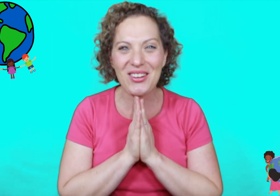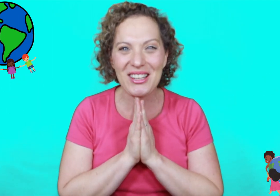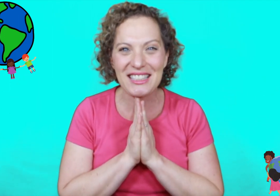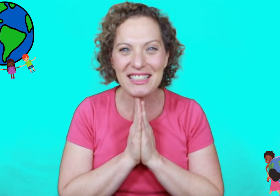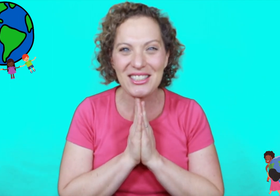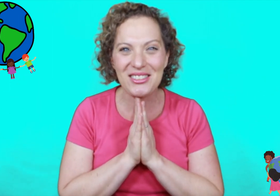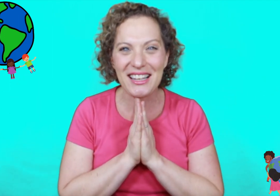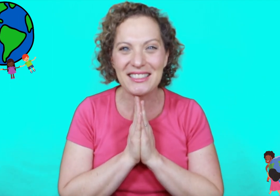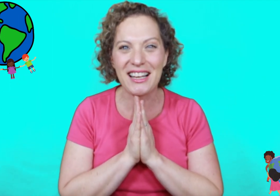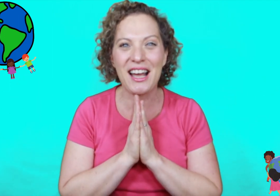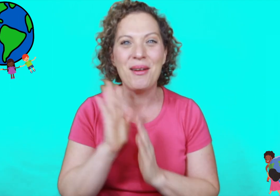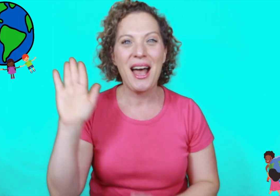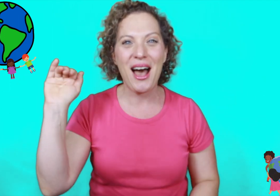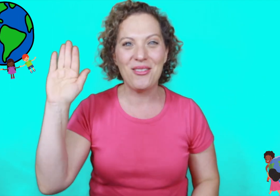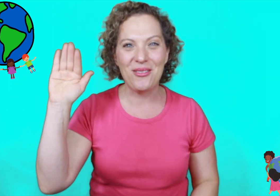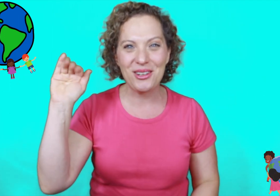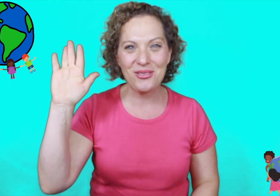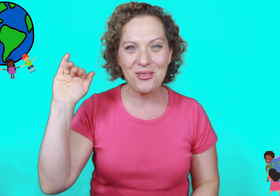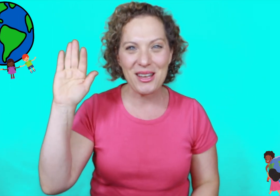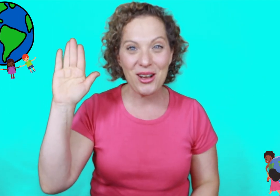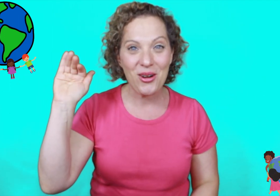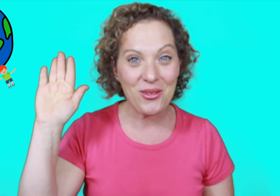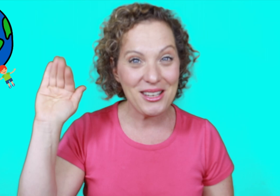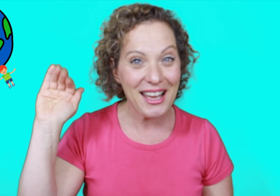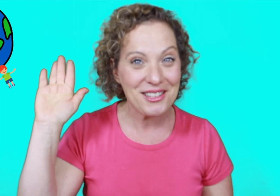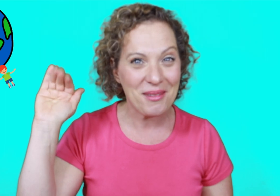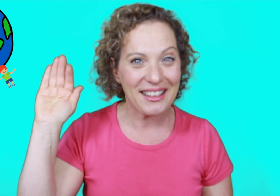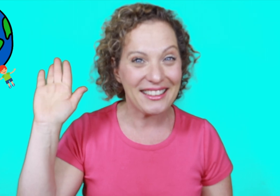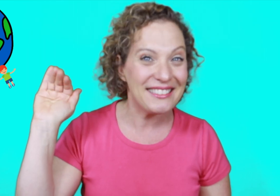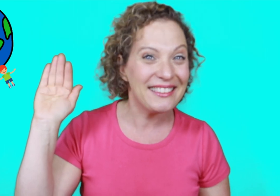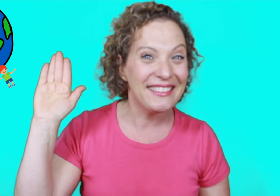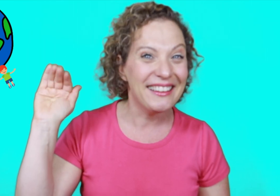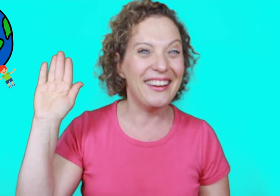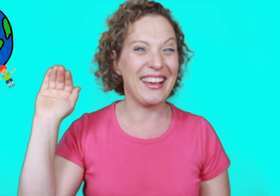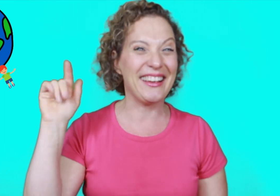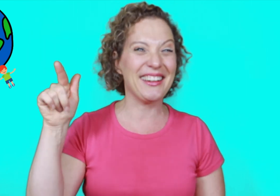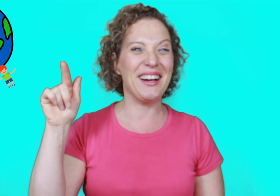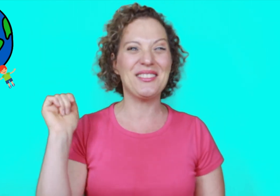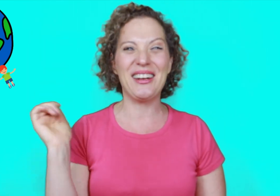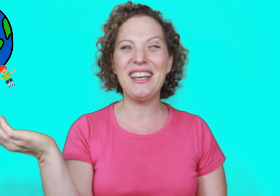wait to see you next time have a wonderful week will you catch my kiss okay here it comes ready